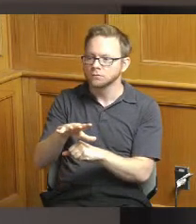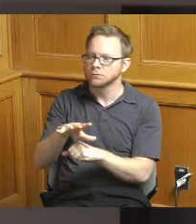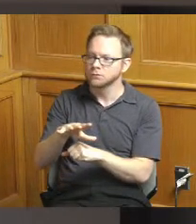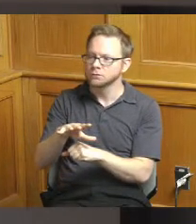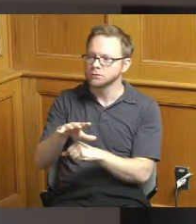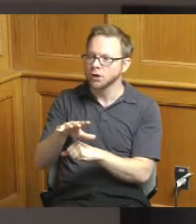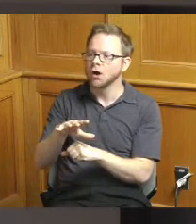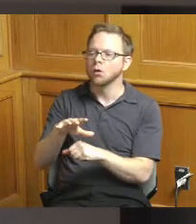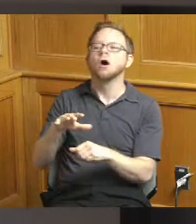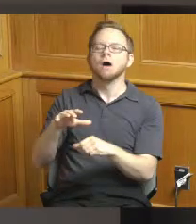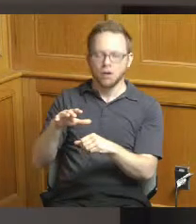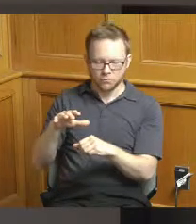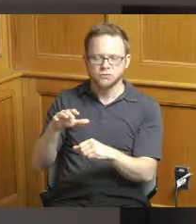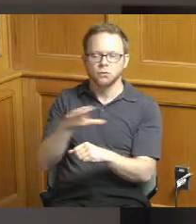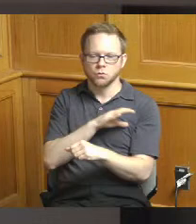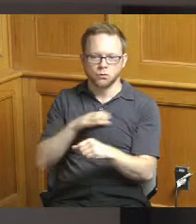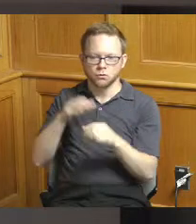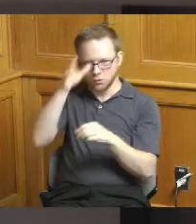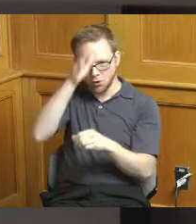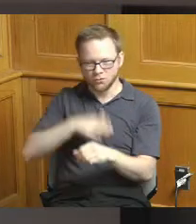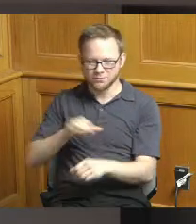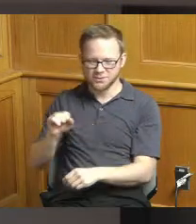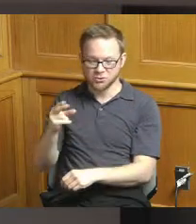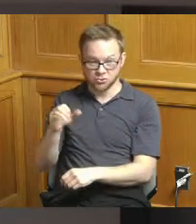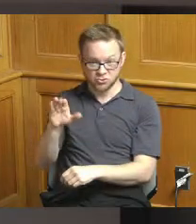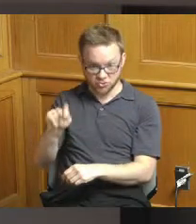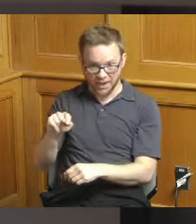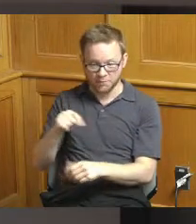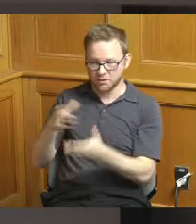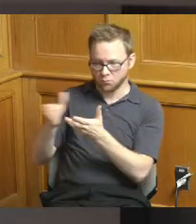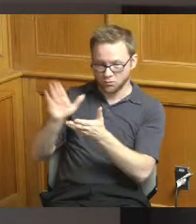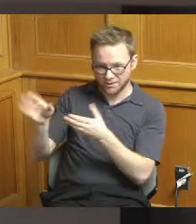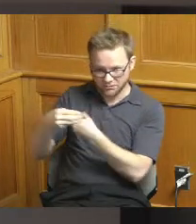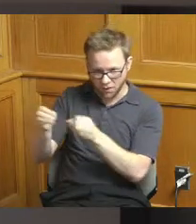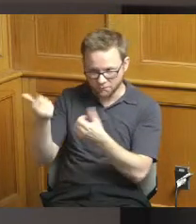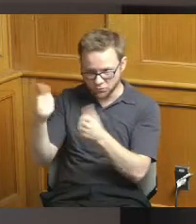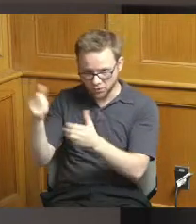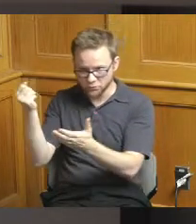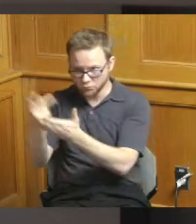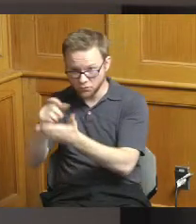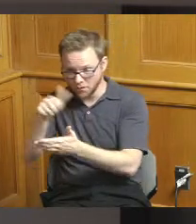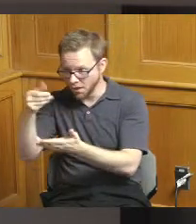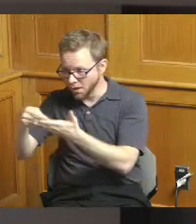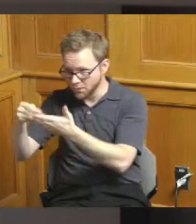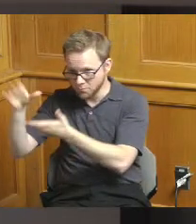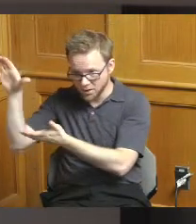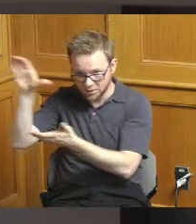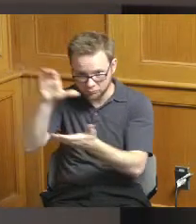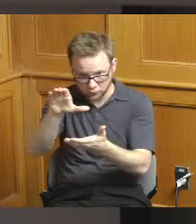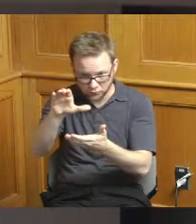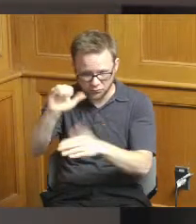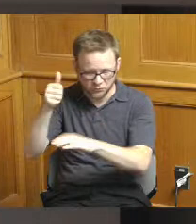and this would also mark the implementation of a previous mini planning grant exercise